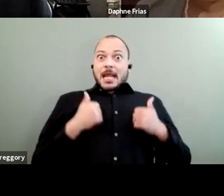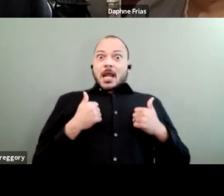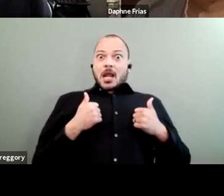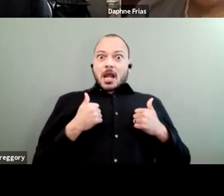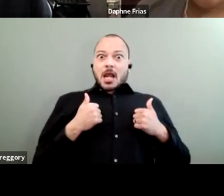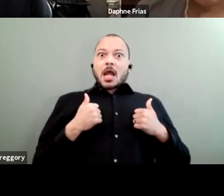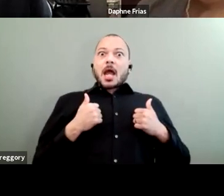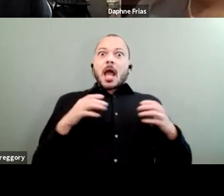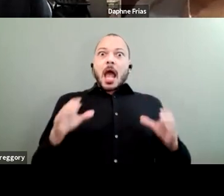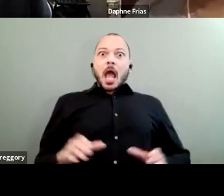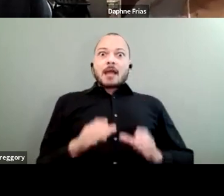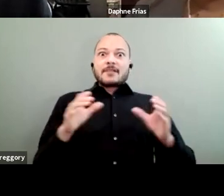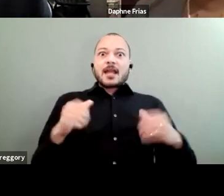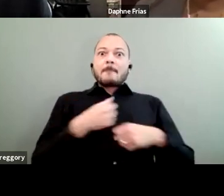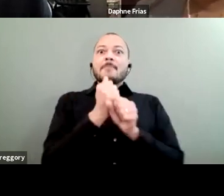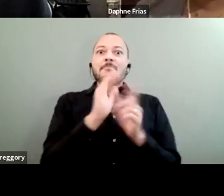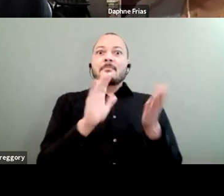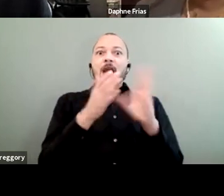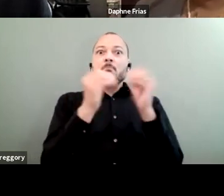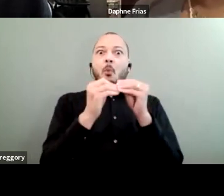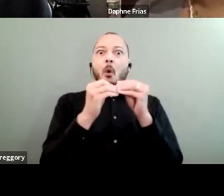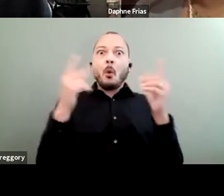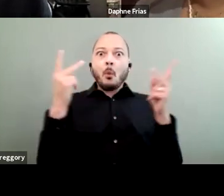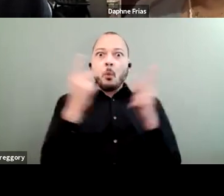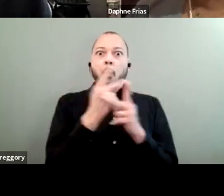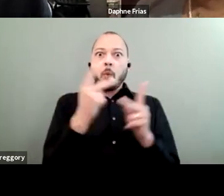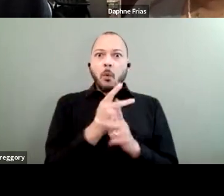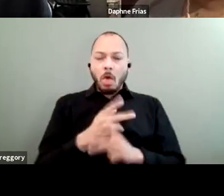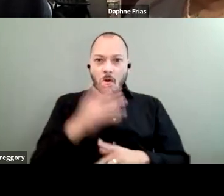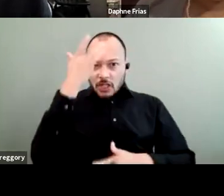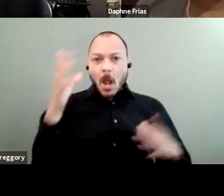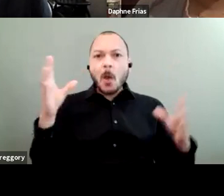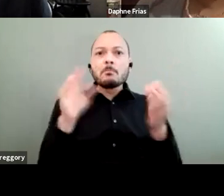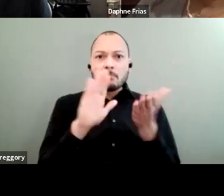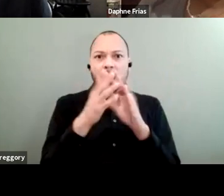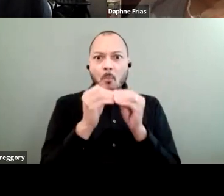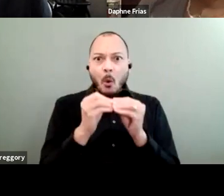more sick and more disabled. So the place where you live